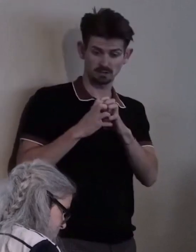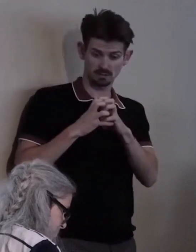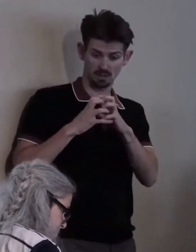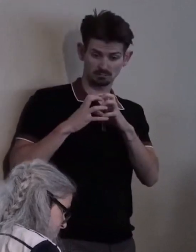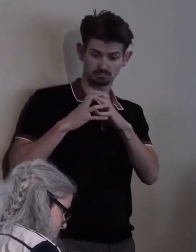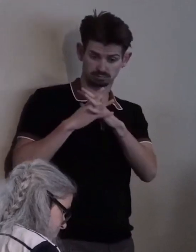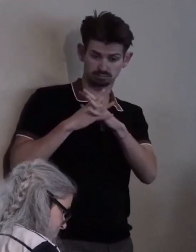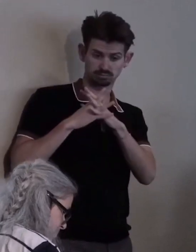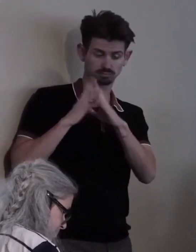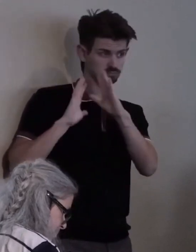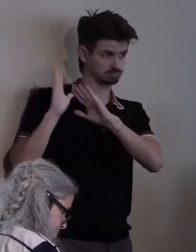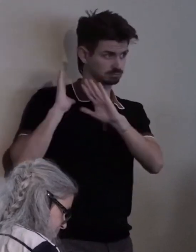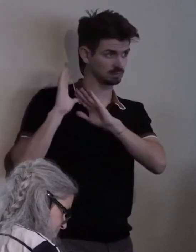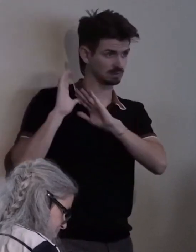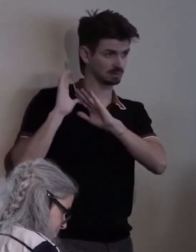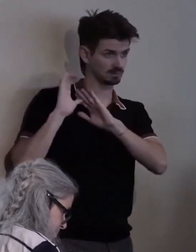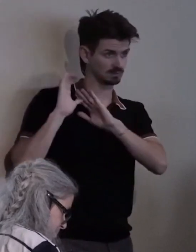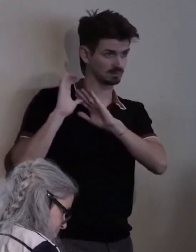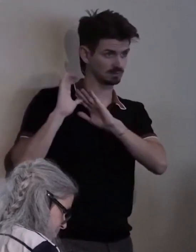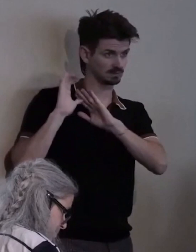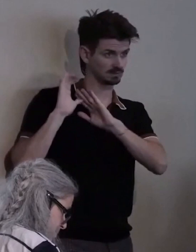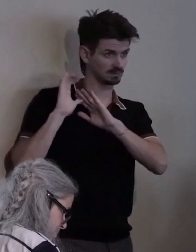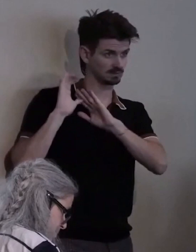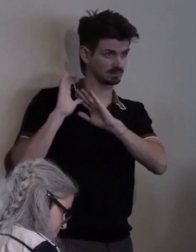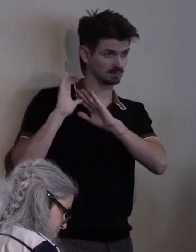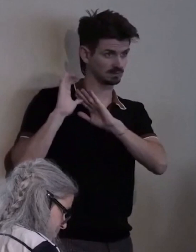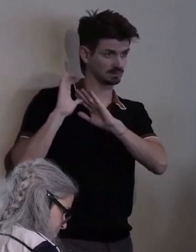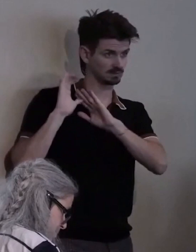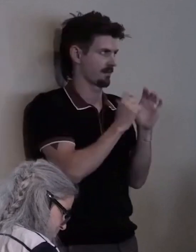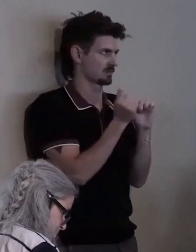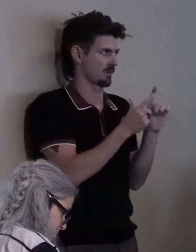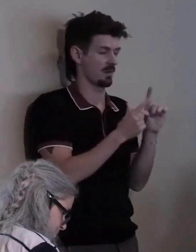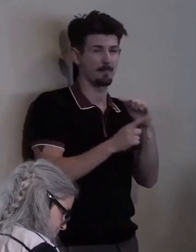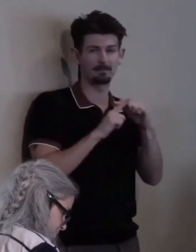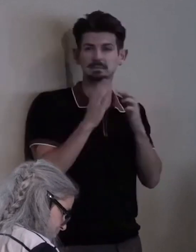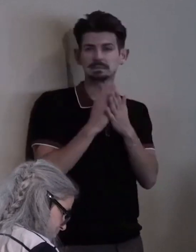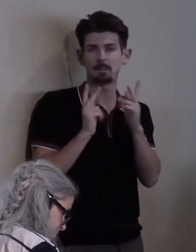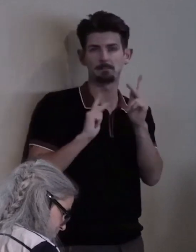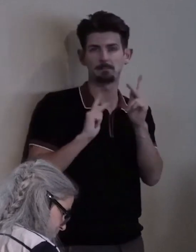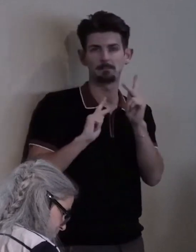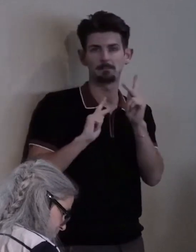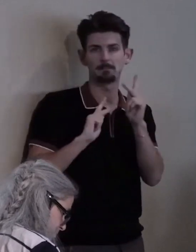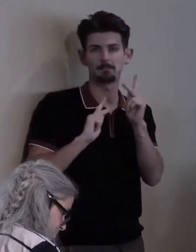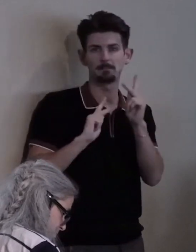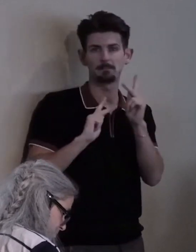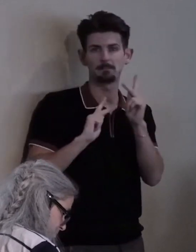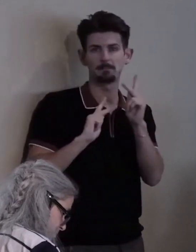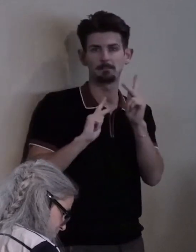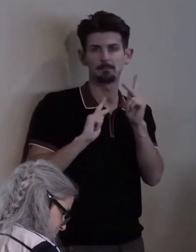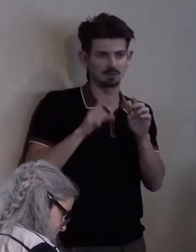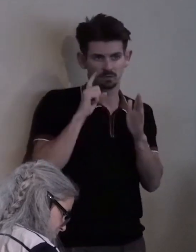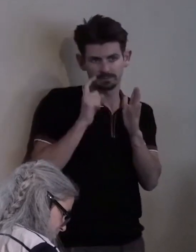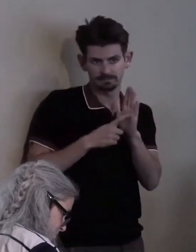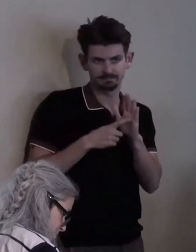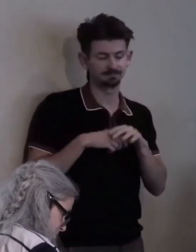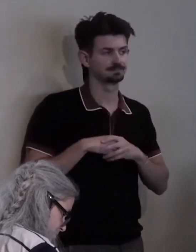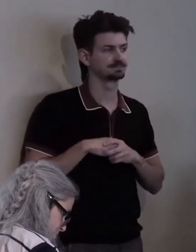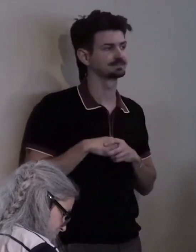and some of them are no longer with us in person. But I especially want to acknowledge the contribution